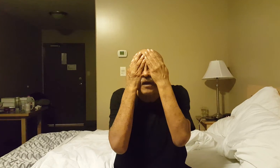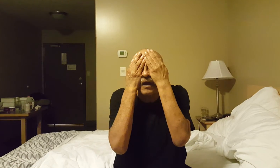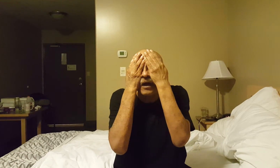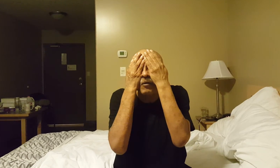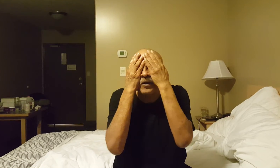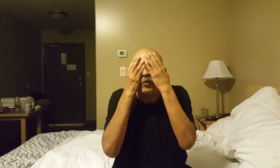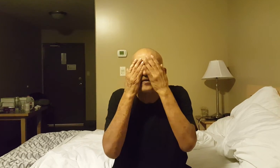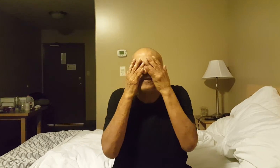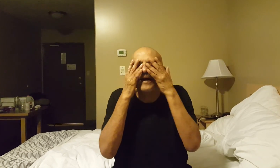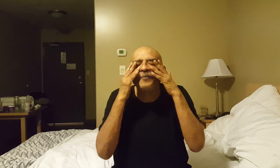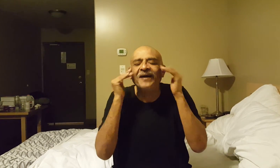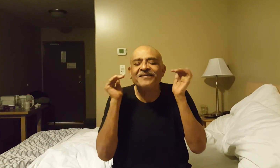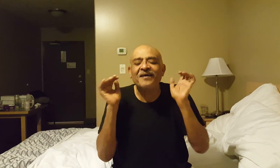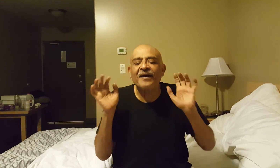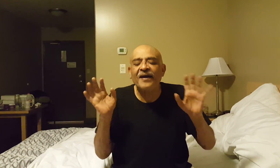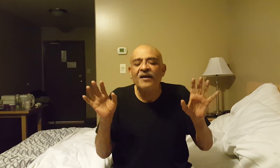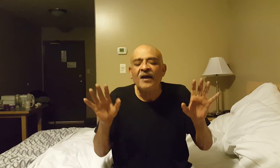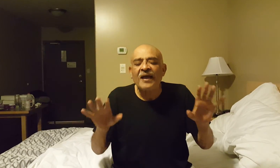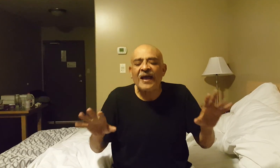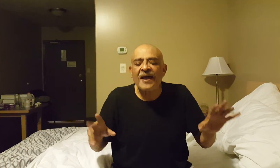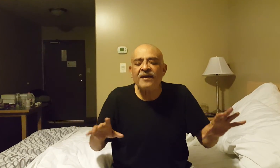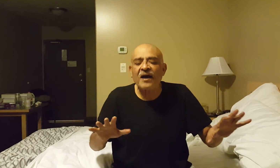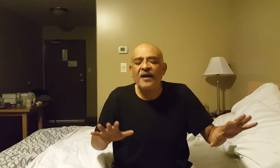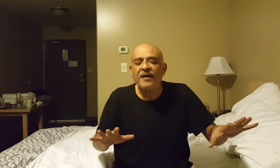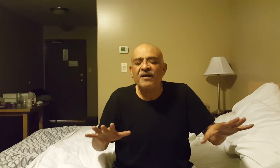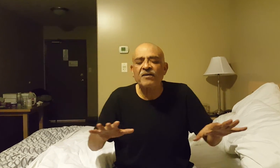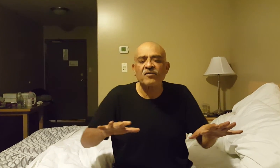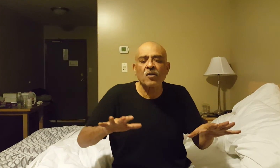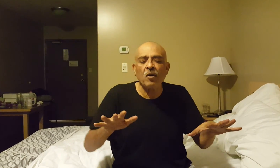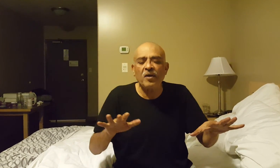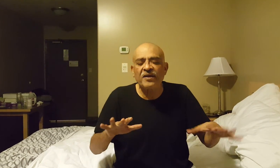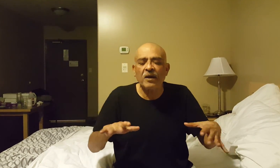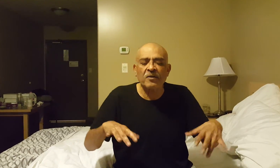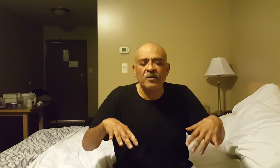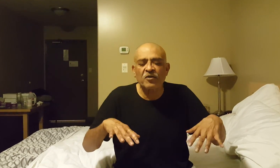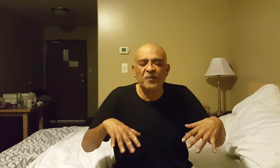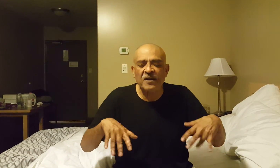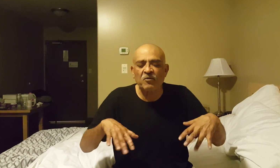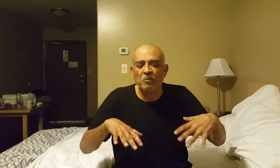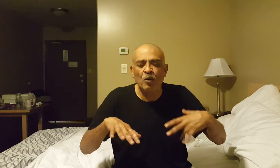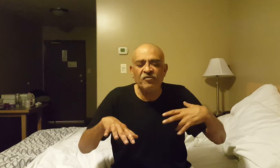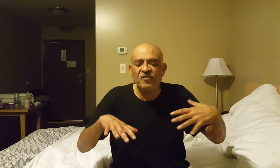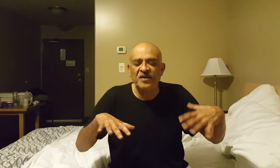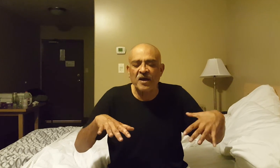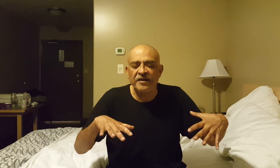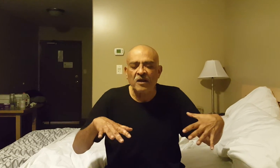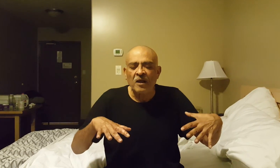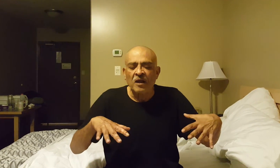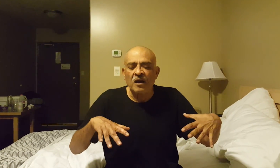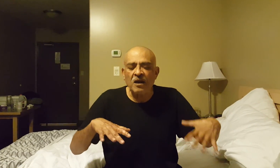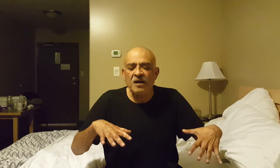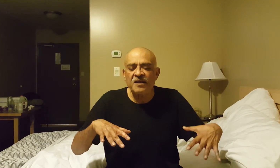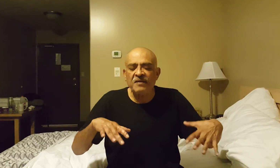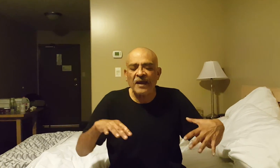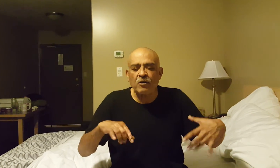with these eye patches I had, and I slowly spent most of the night learning that I could